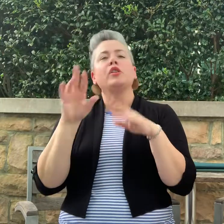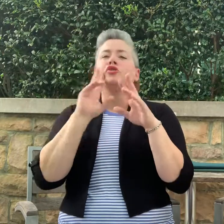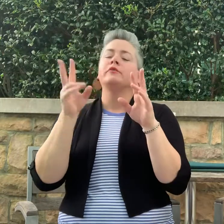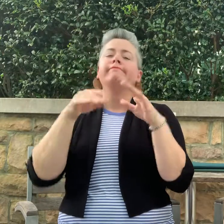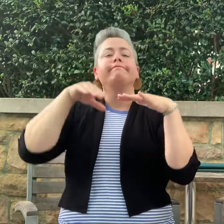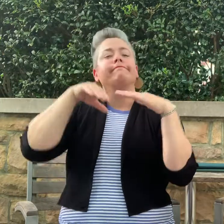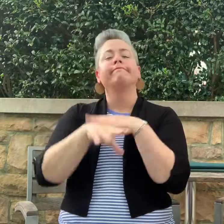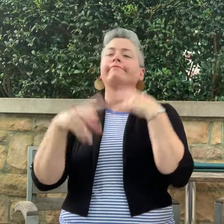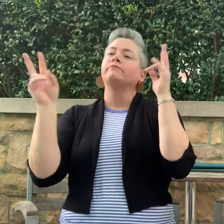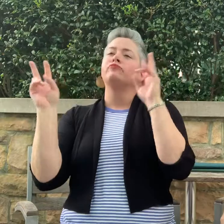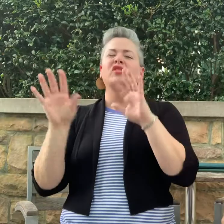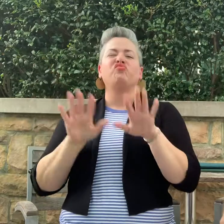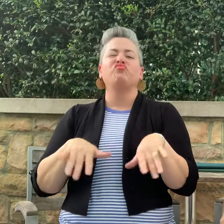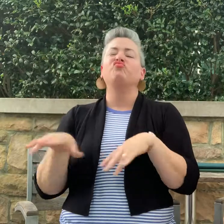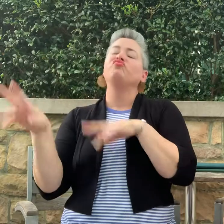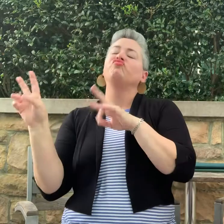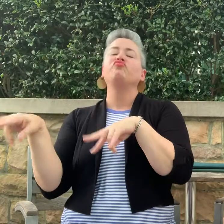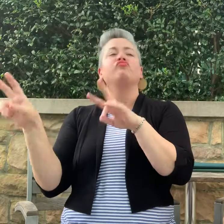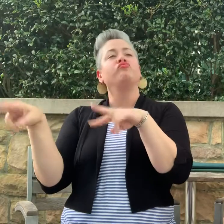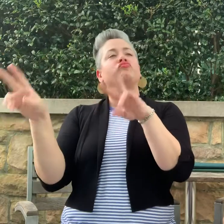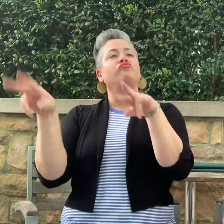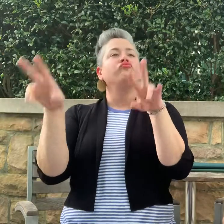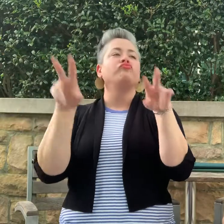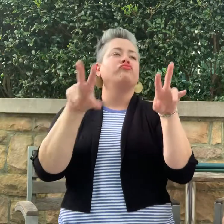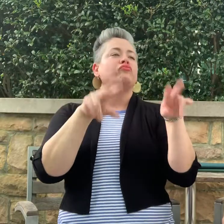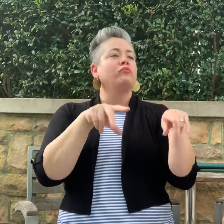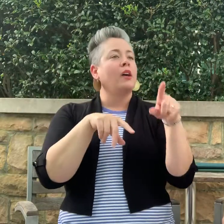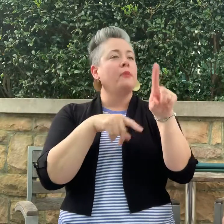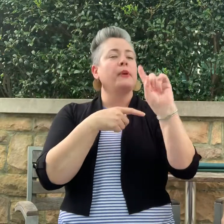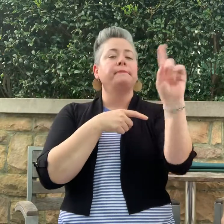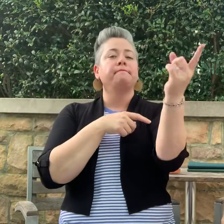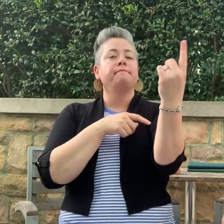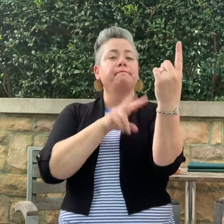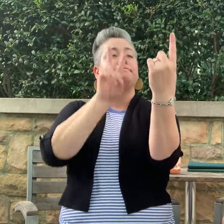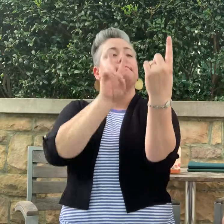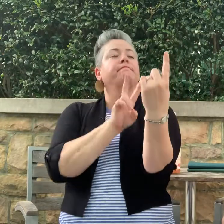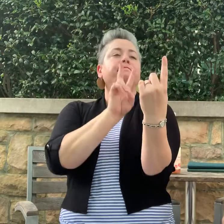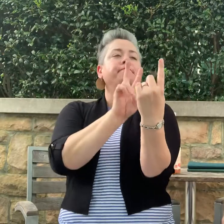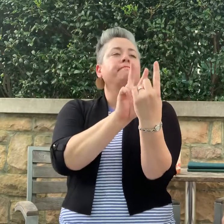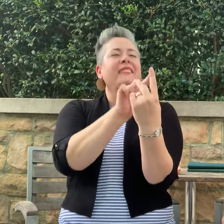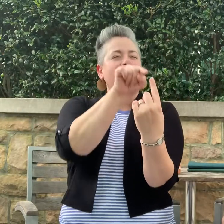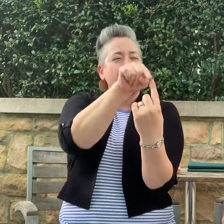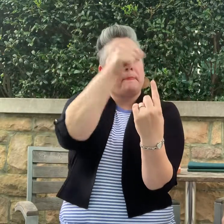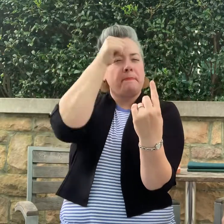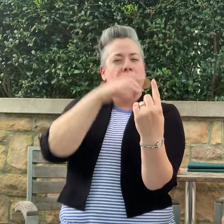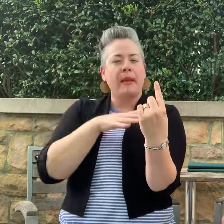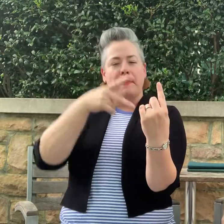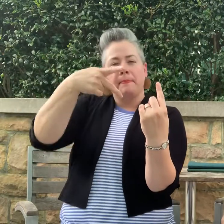We went in and looked at all the locally made merchandise. We both walked up to a man (PJ) working